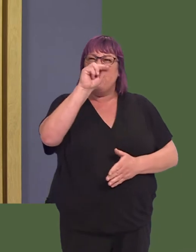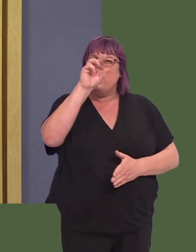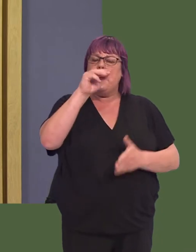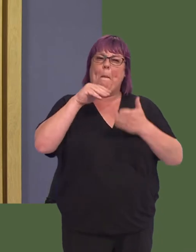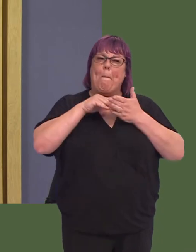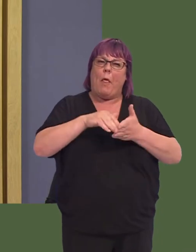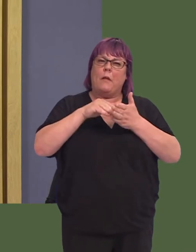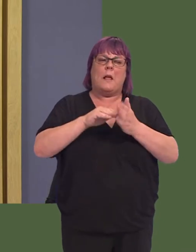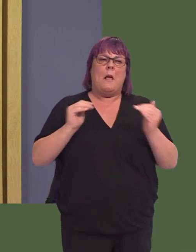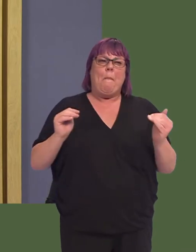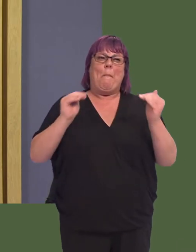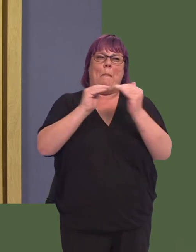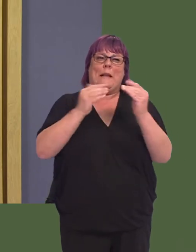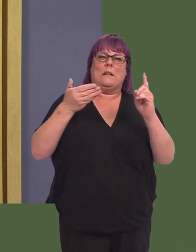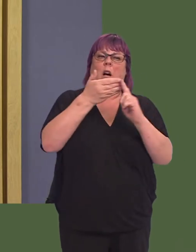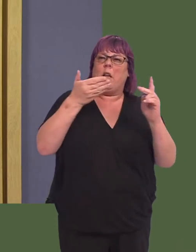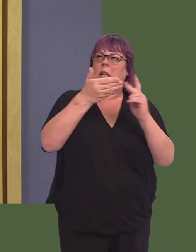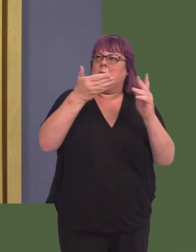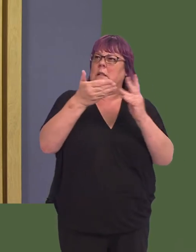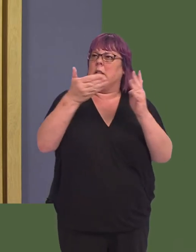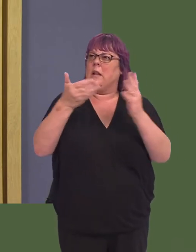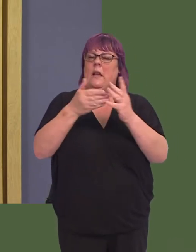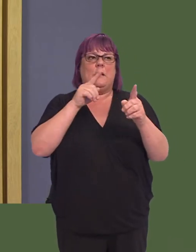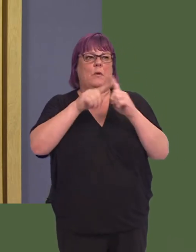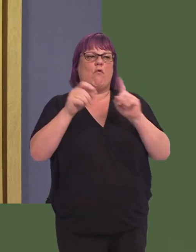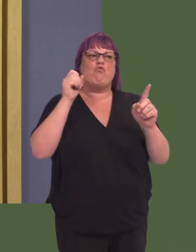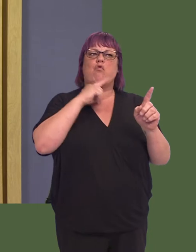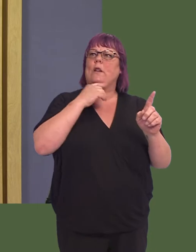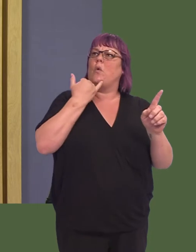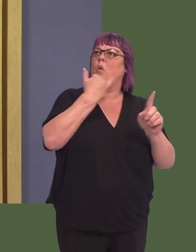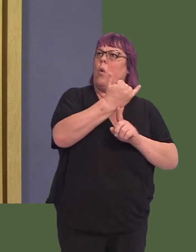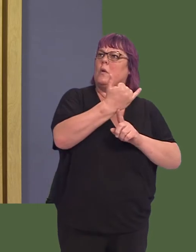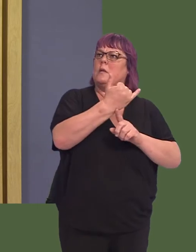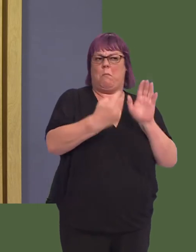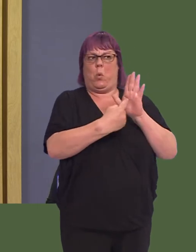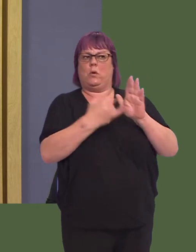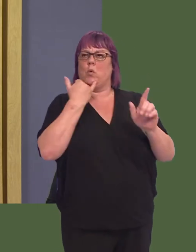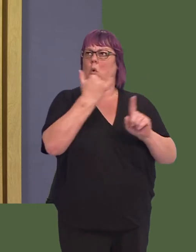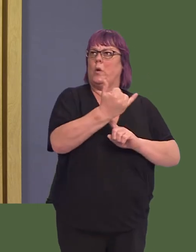consecutive months met its national response-time target for red calls, thanks to our clinical